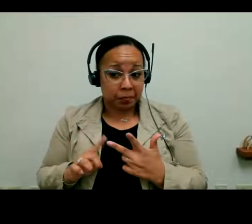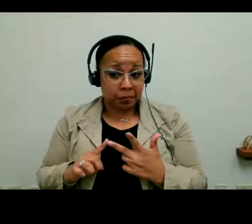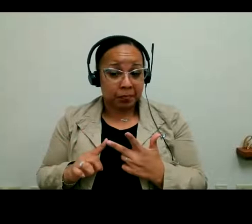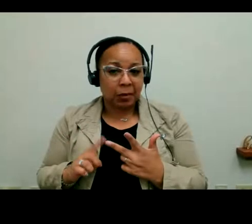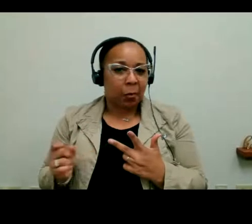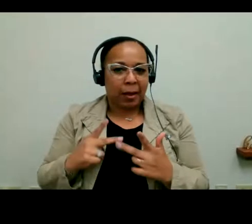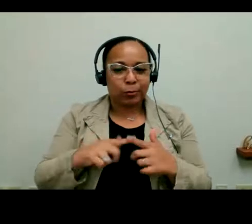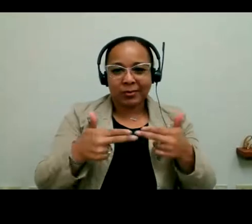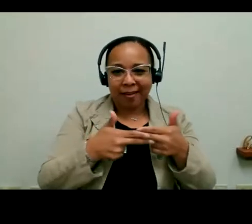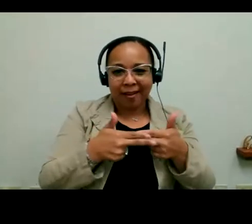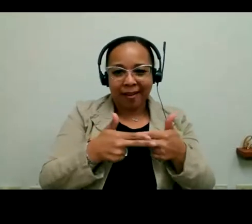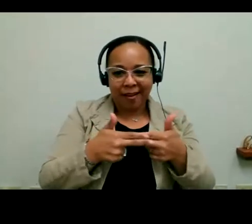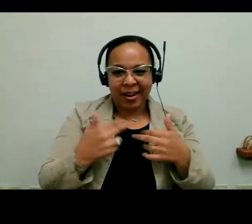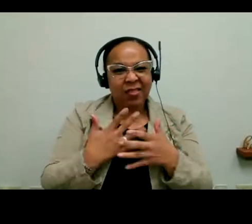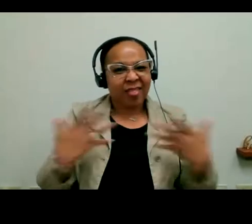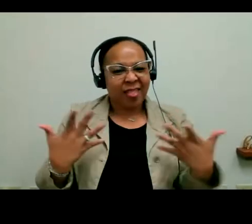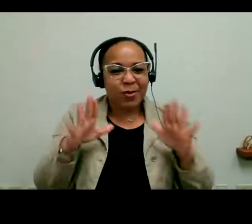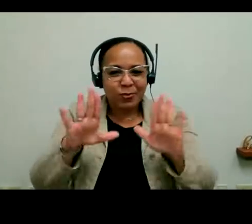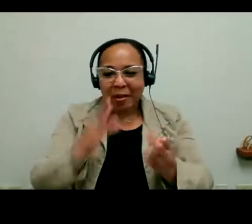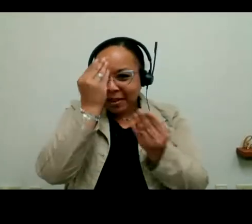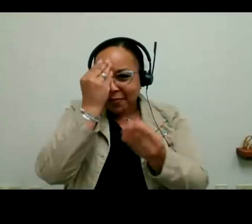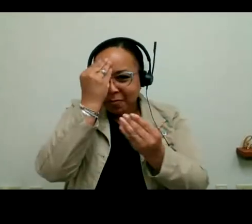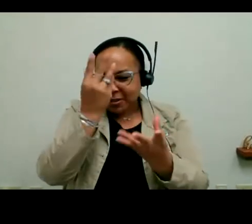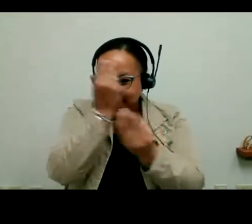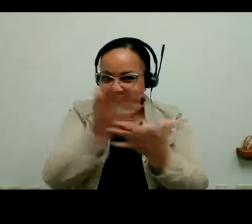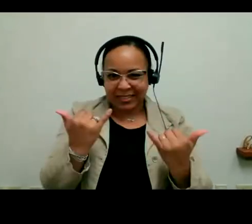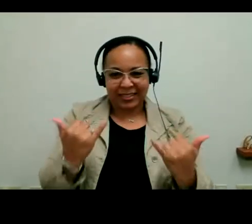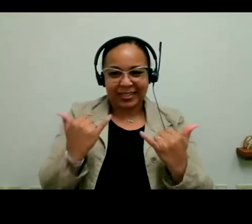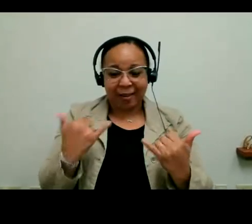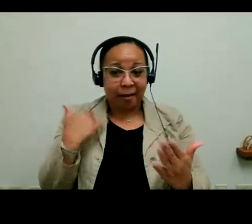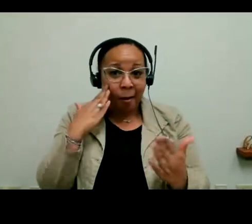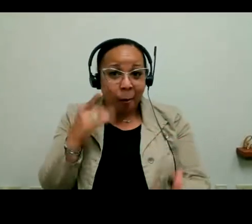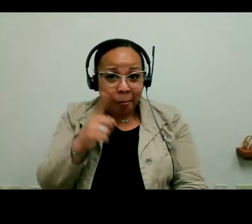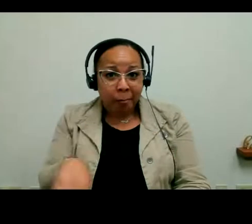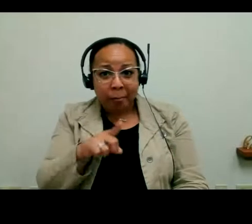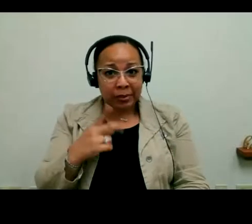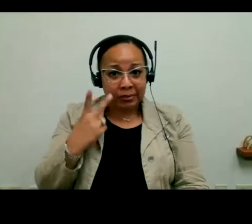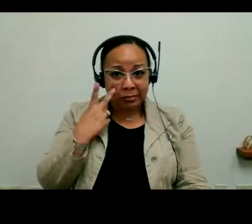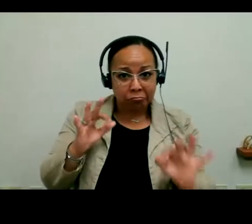today. I hope everybody can see the sign